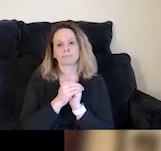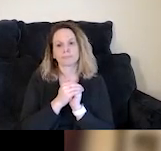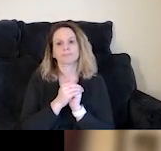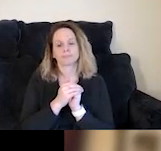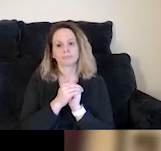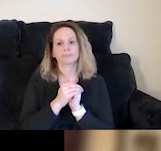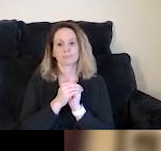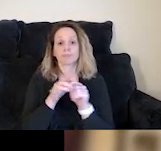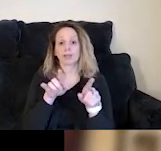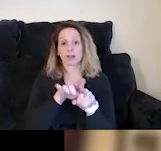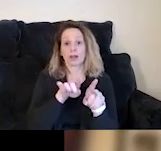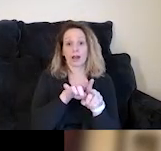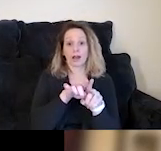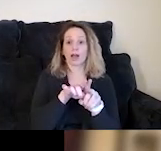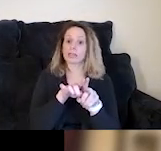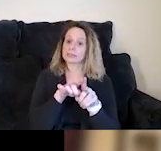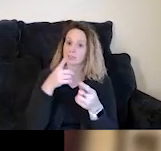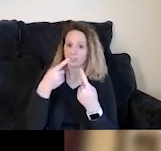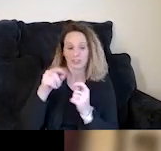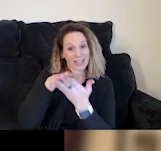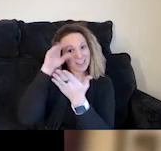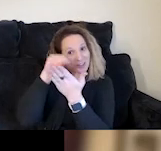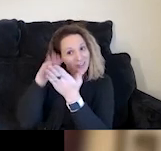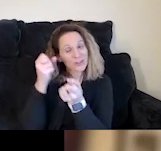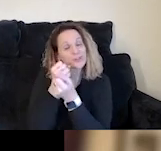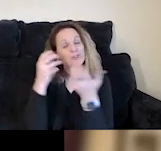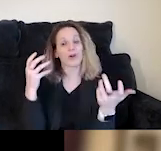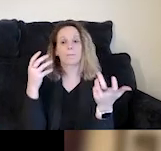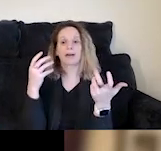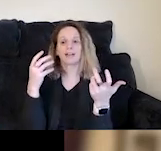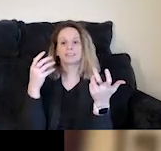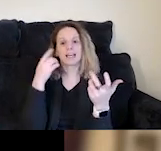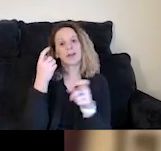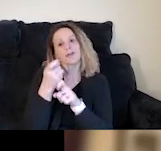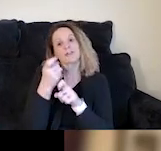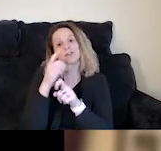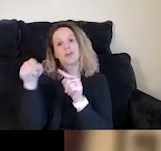We also are constantly trying to learn, I said at the top of this I was joking about wearing this raincoat